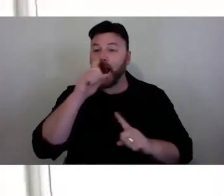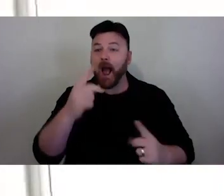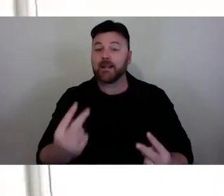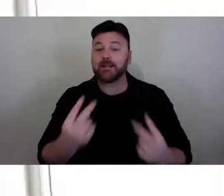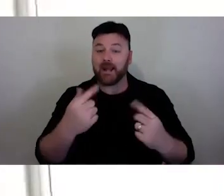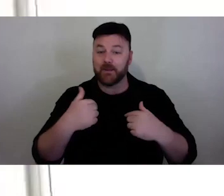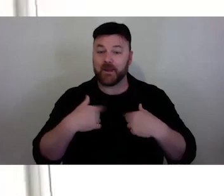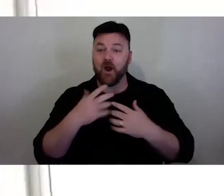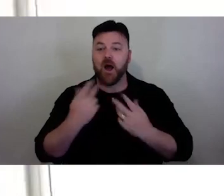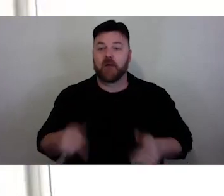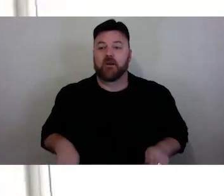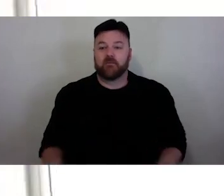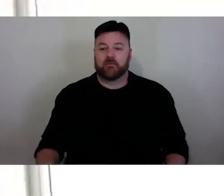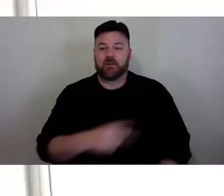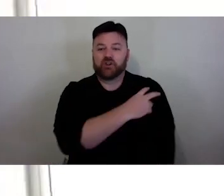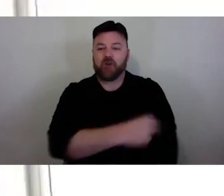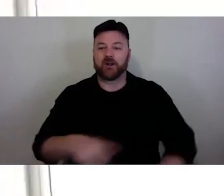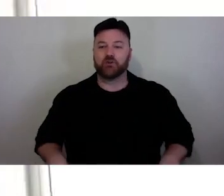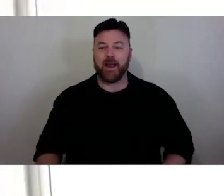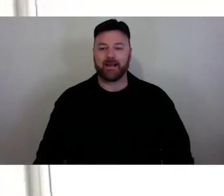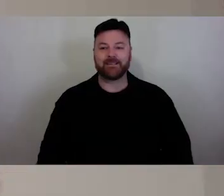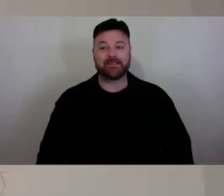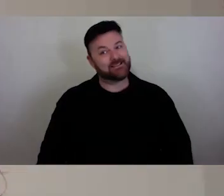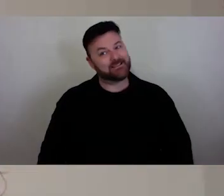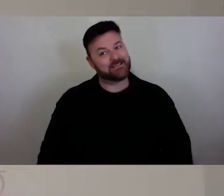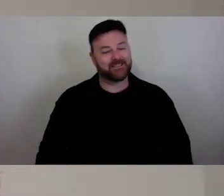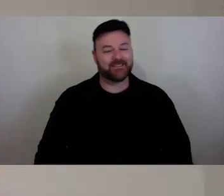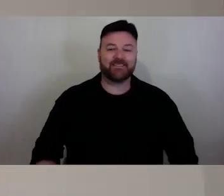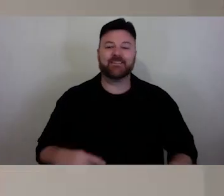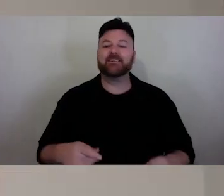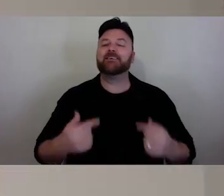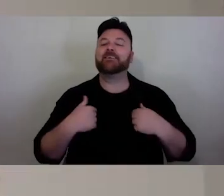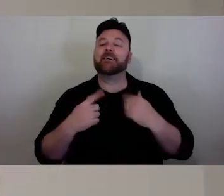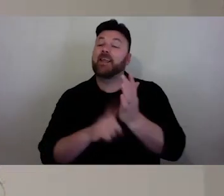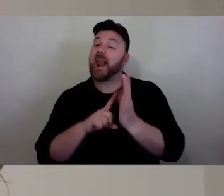my prac suit pants just out of shot. I am Lara, I have